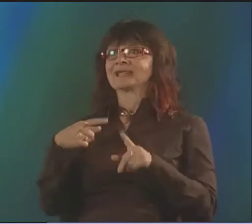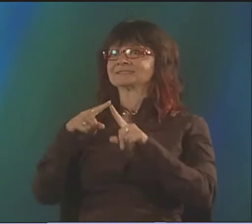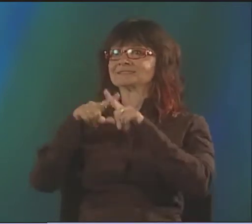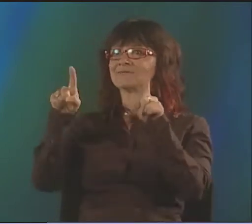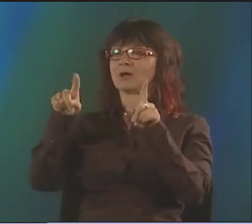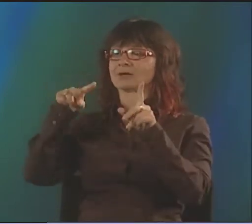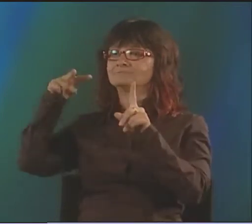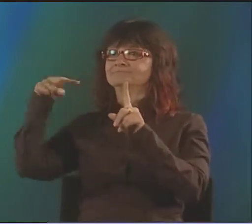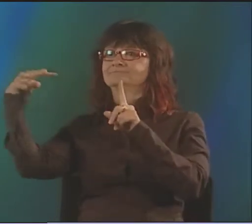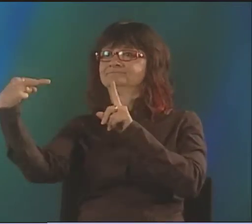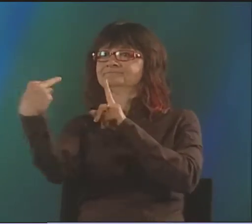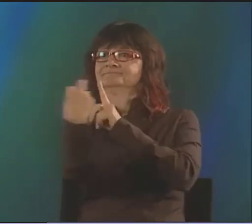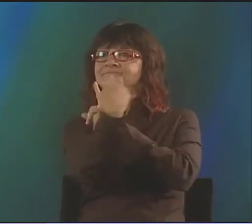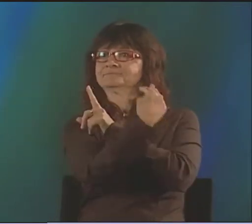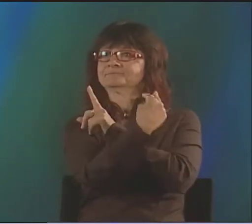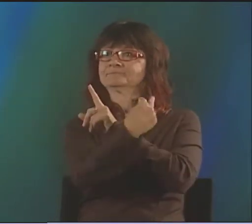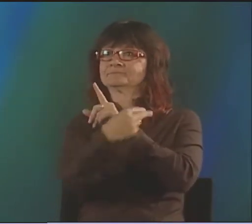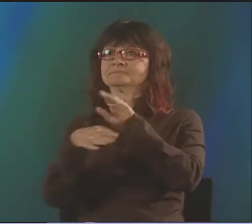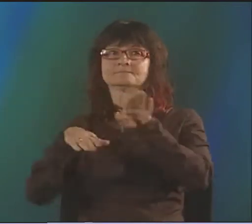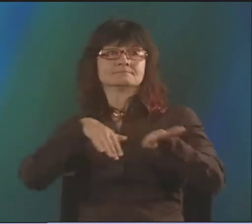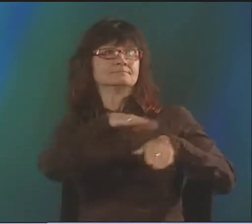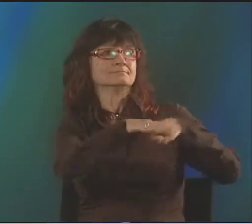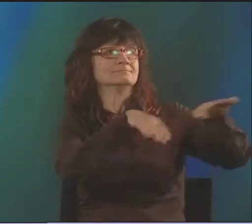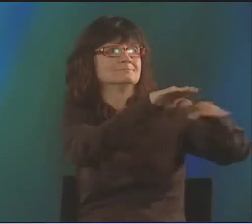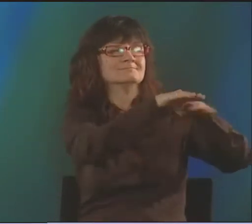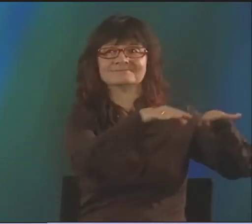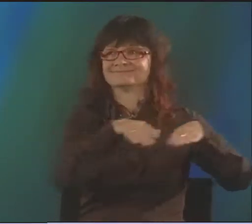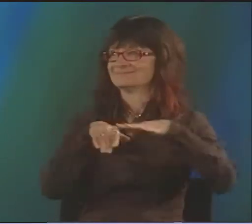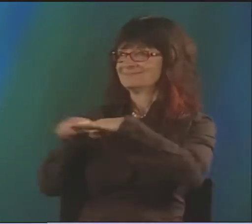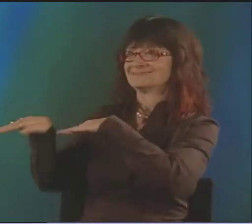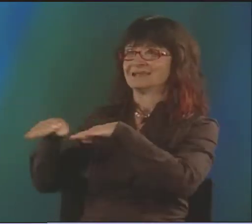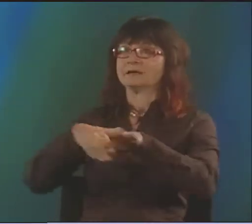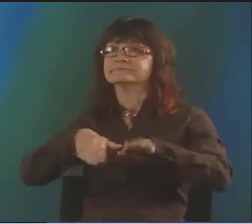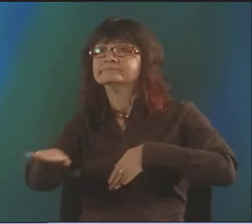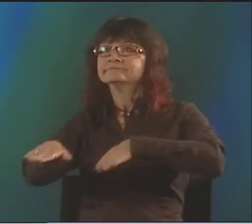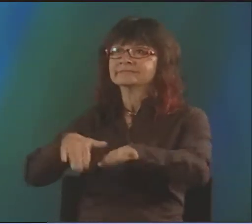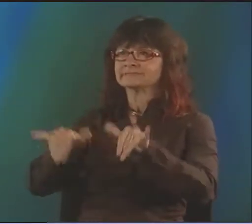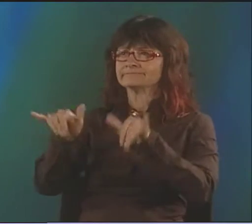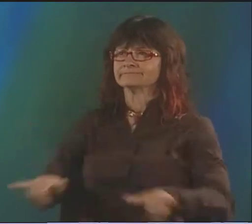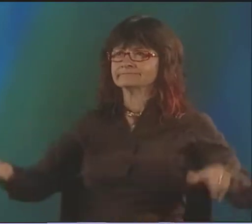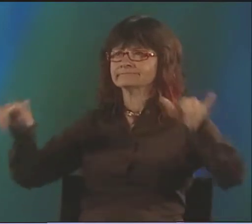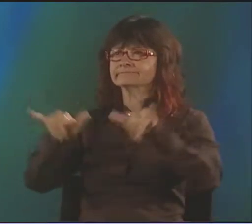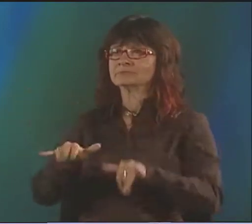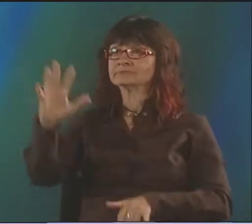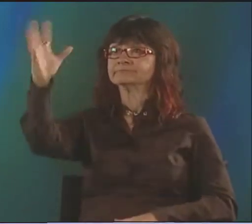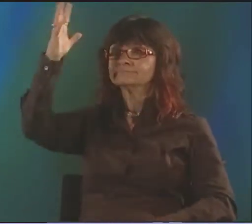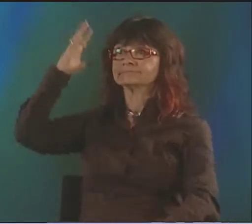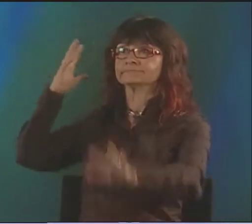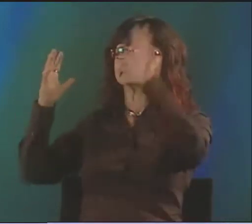EVERYBODY KNOWS WHEN YOU'RE WALKING DOWN THE STREET IF YOU MIME IT. BUT IF YOU'RE GOING TO SHOW IT FROM DIFFERENT POINTS OF VIEW, DIFFERENT ANGLES, YOU CAN SHOW THE FEET